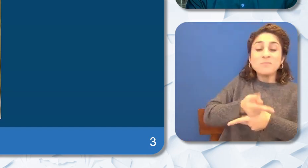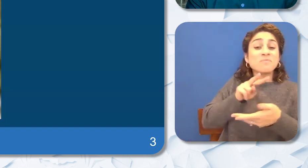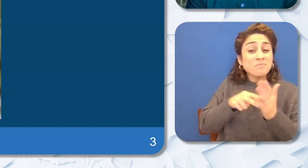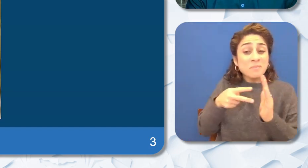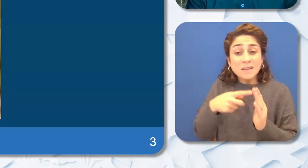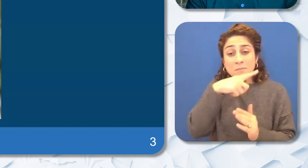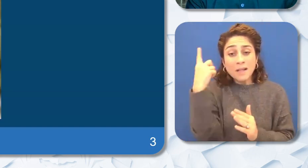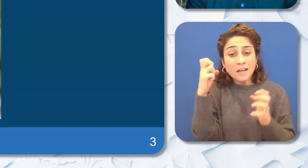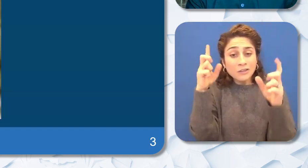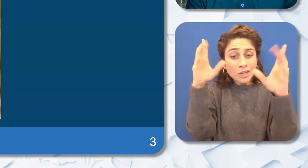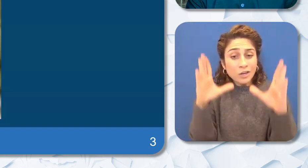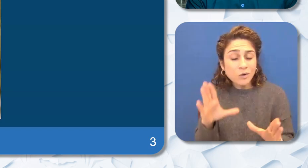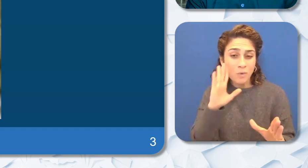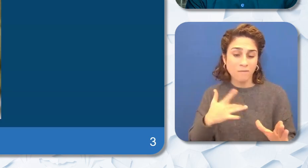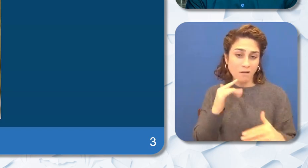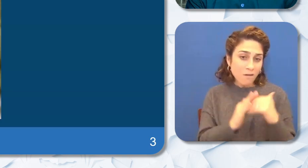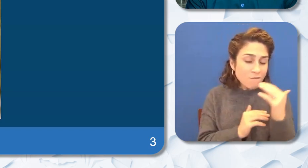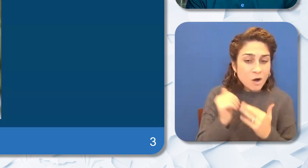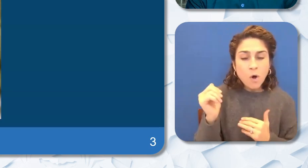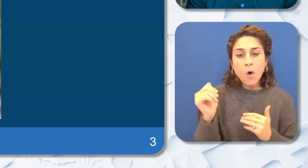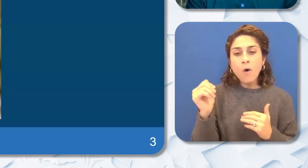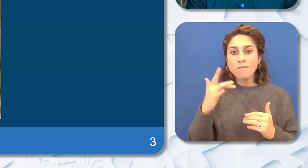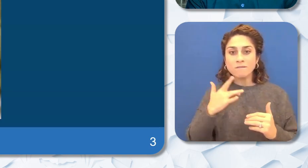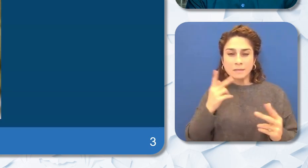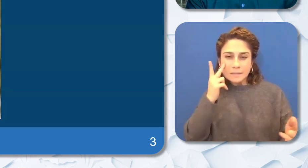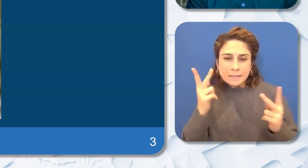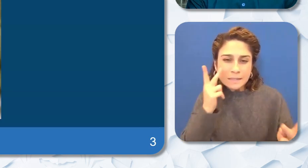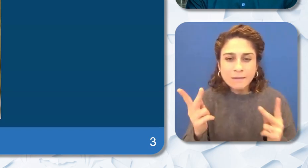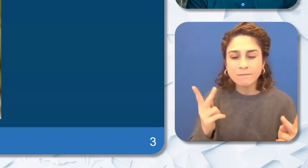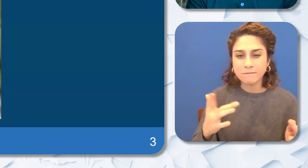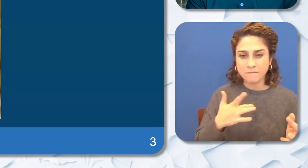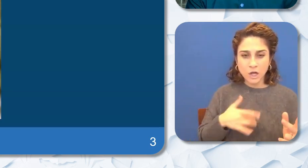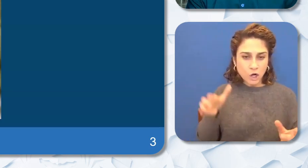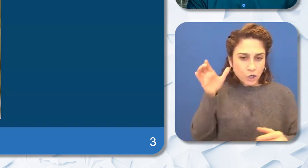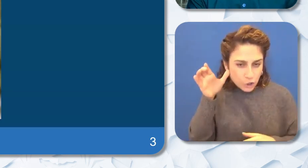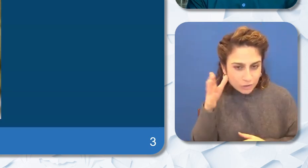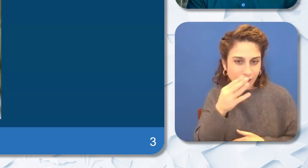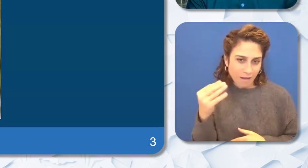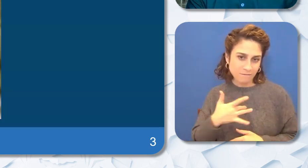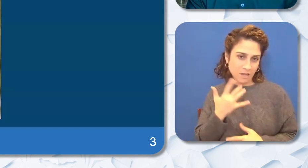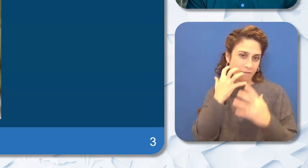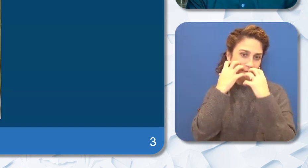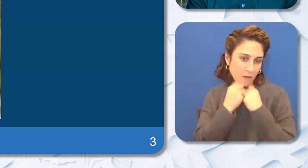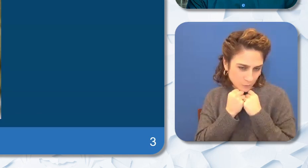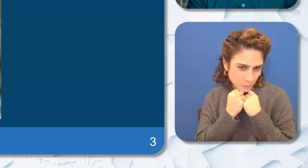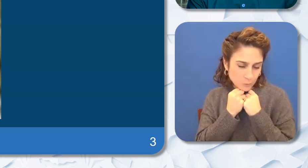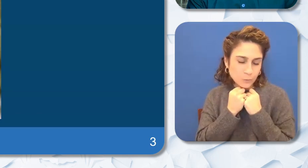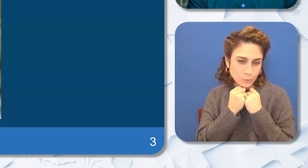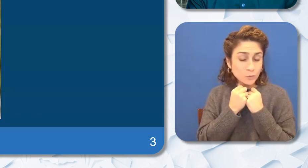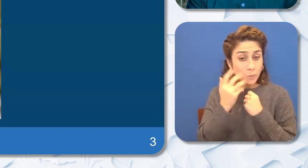supported seen heard and feel valued as an integral part of education for all children